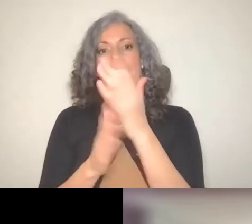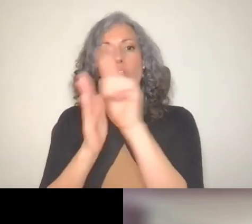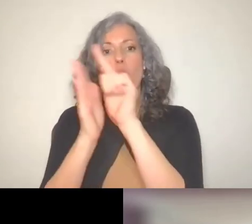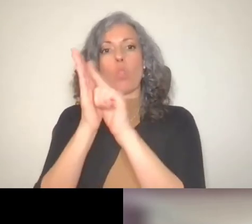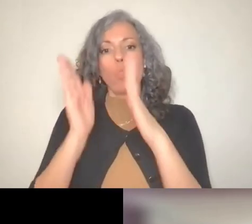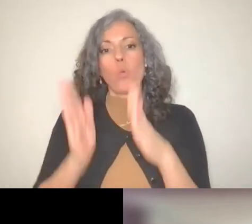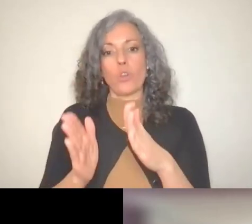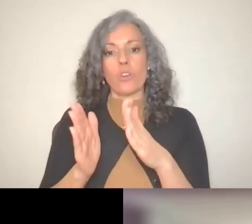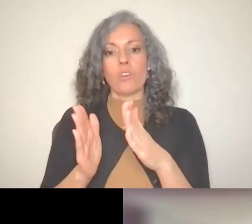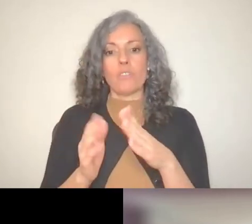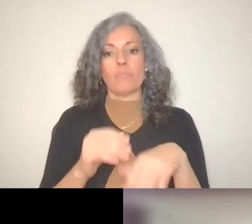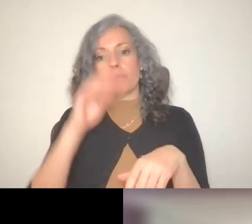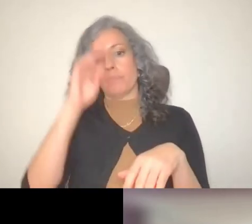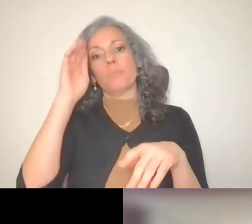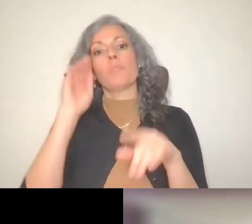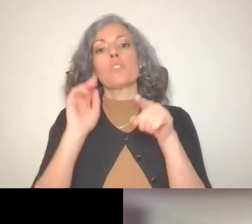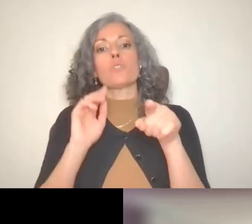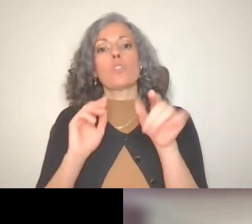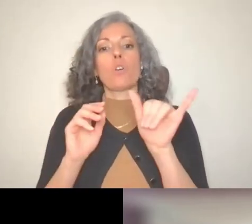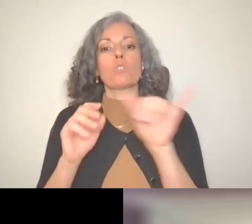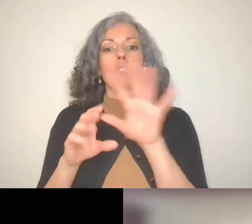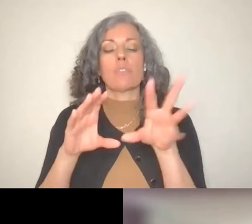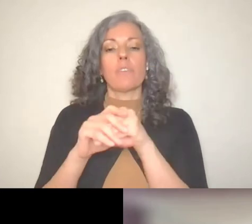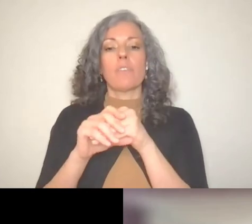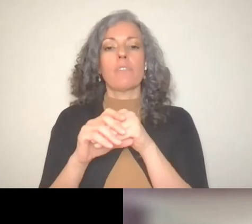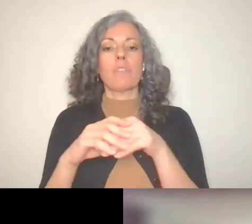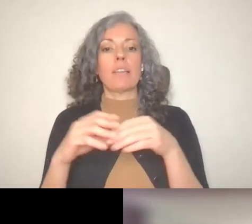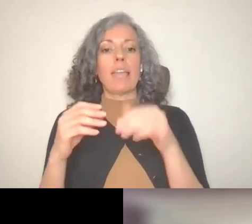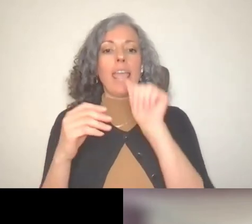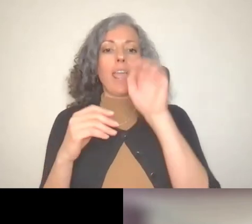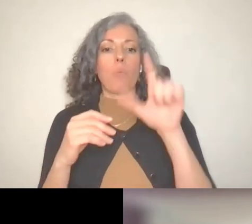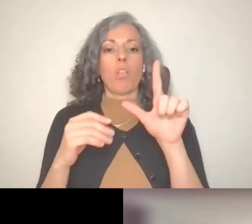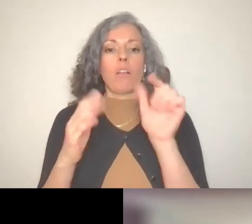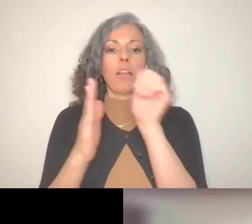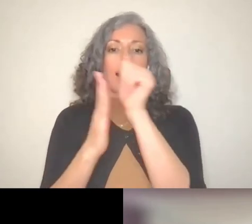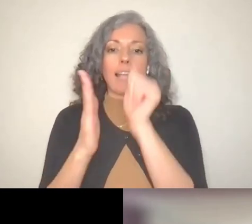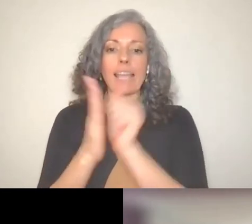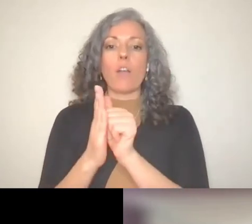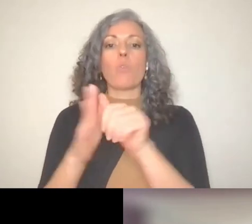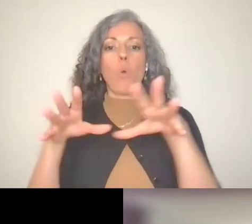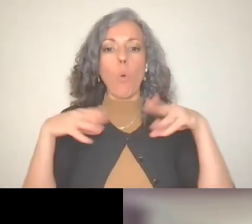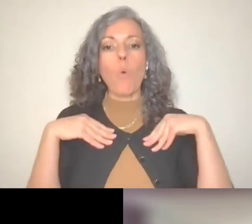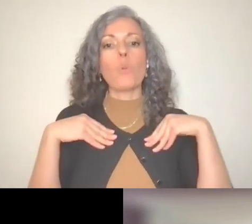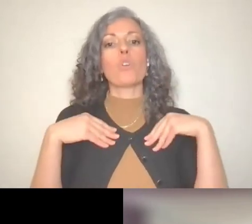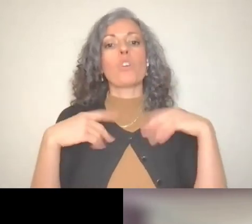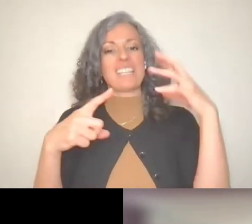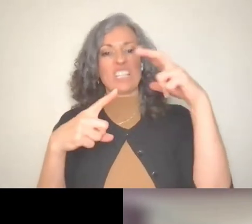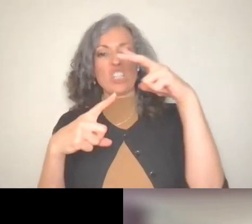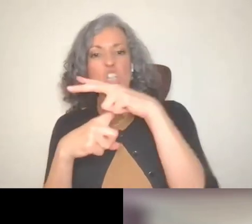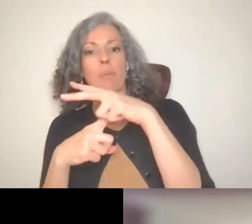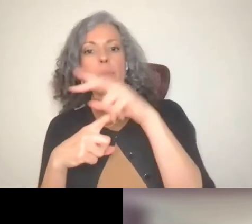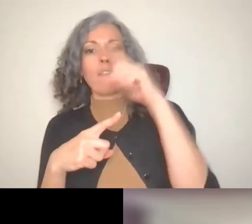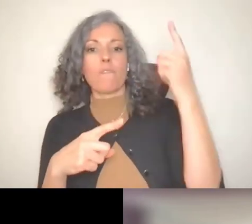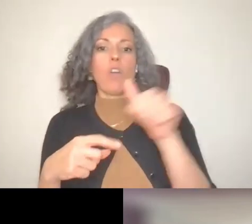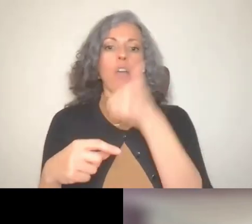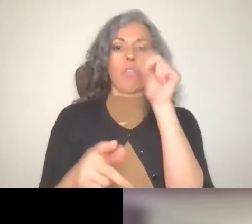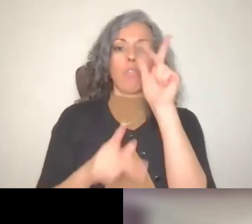Emily is also an ABLE account owner and Champion for ABLE accounts for other working people with disabilities who like